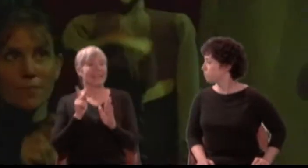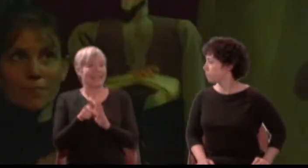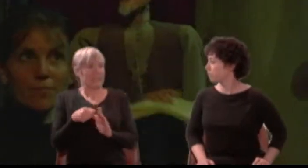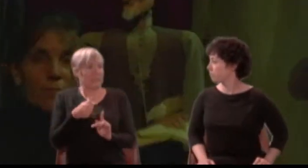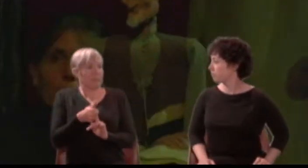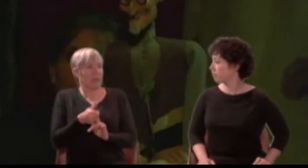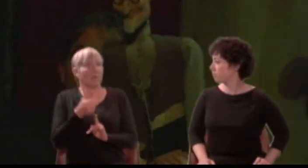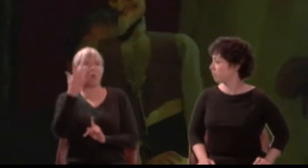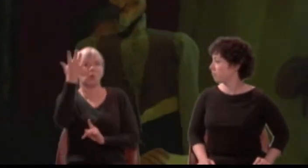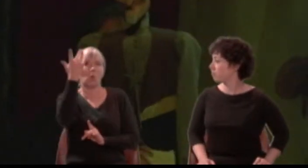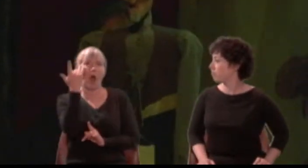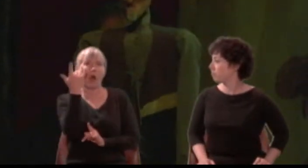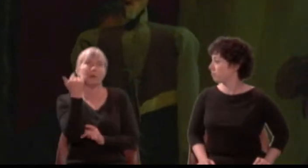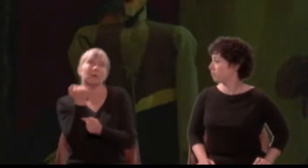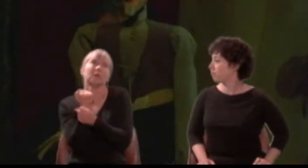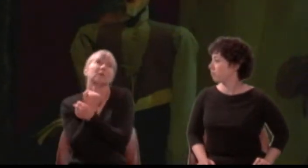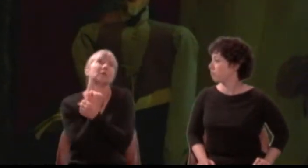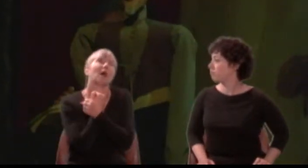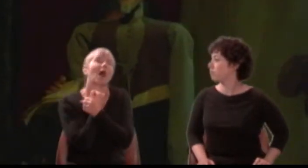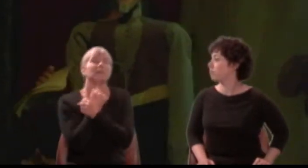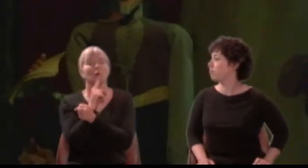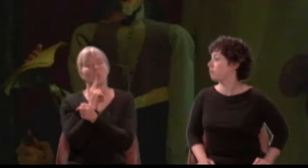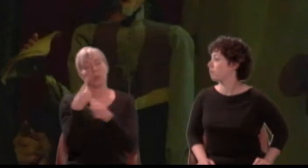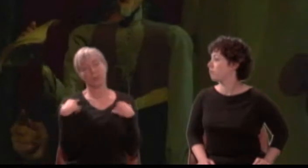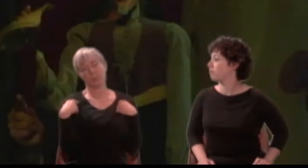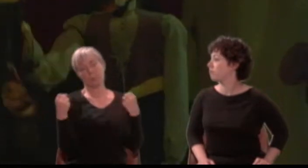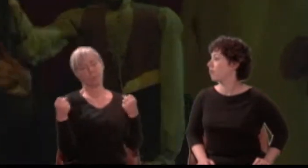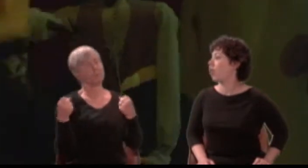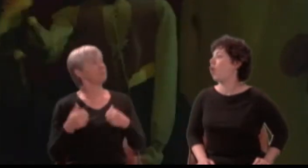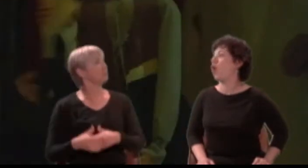Bottom: That will ask some tears in the true performing of it: